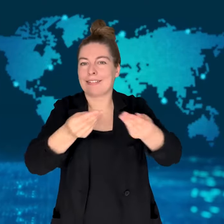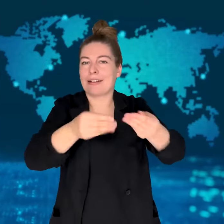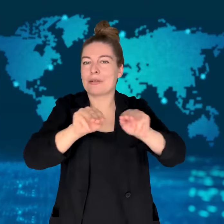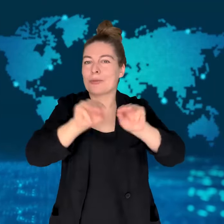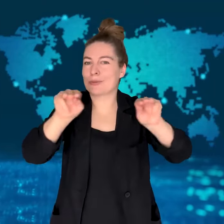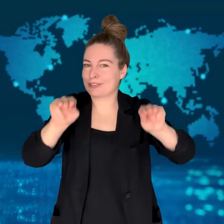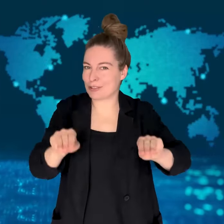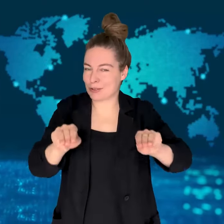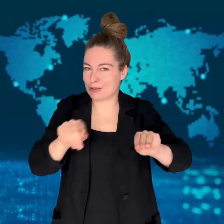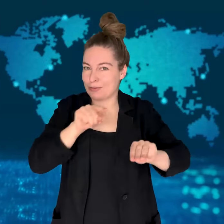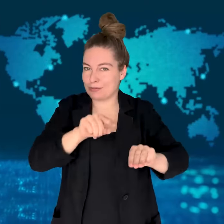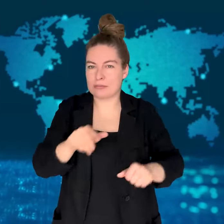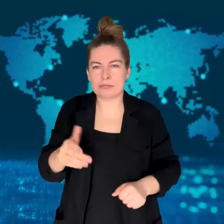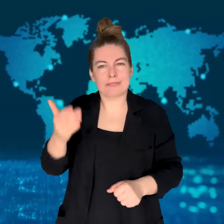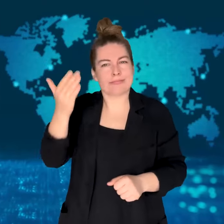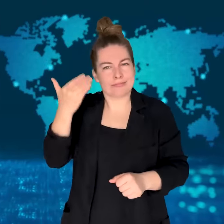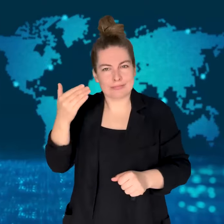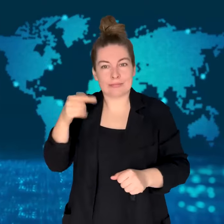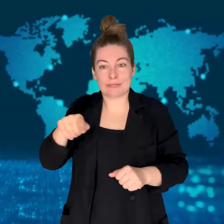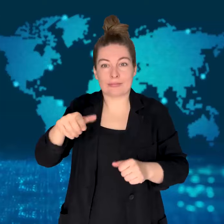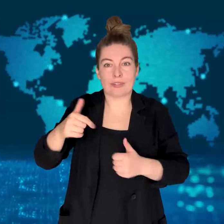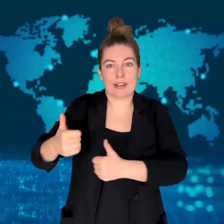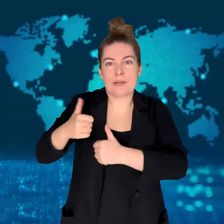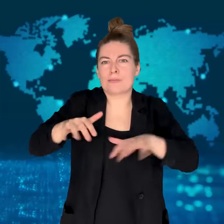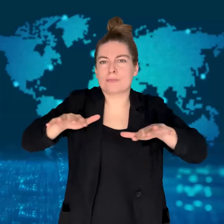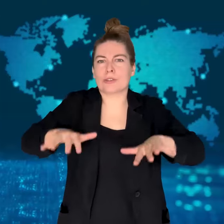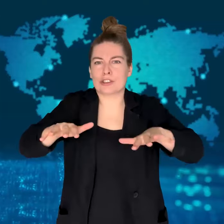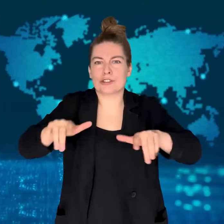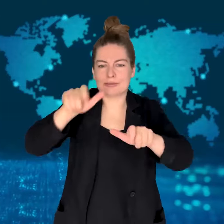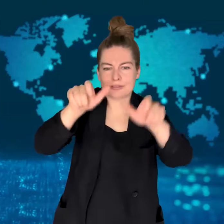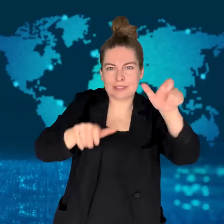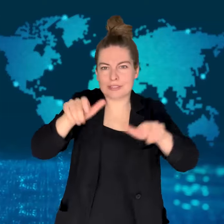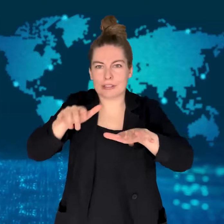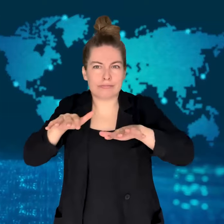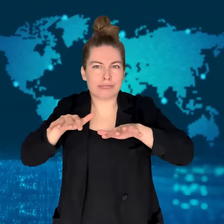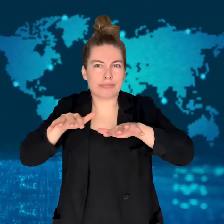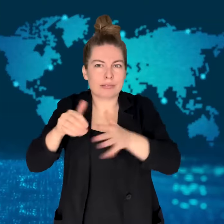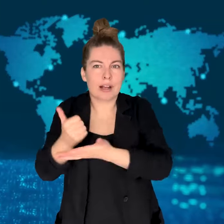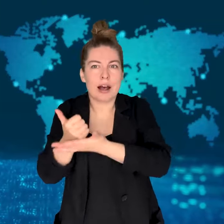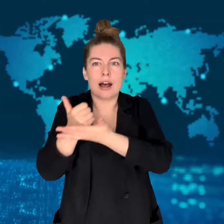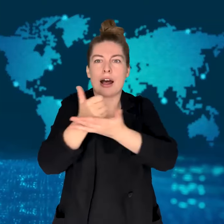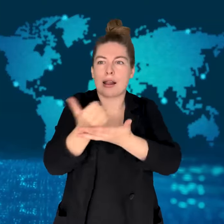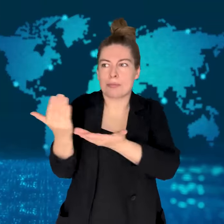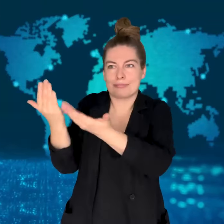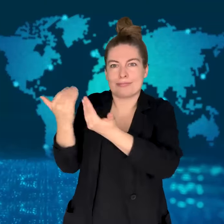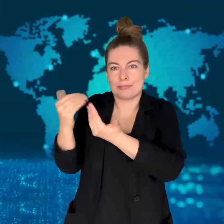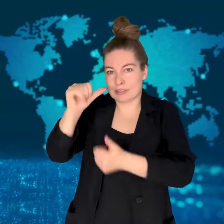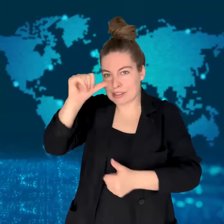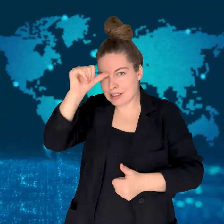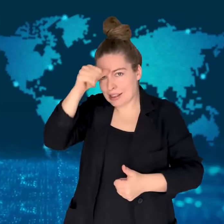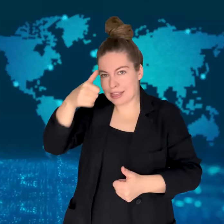assisted by Indian armies of around 16,000 people.